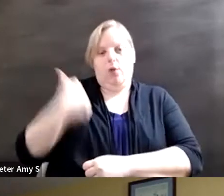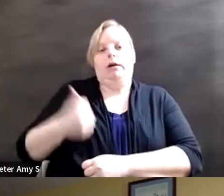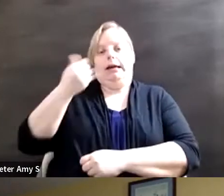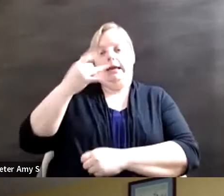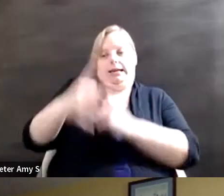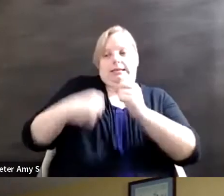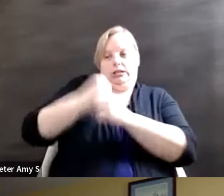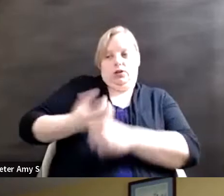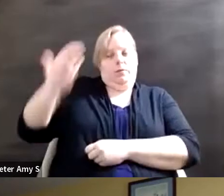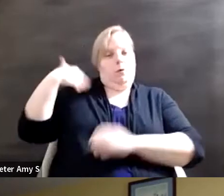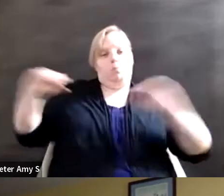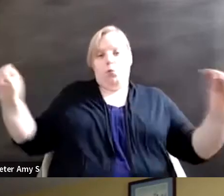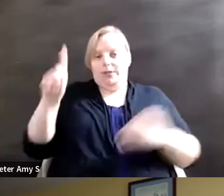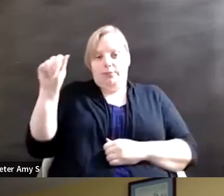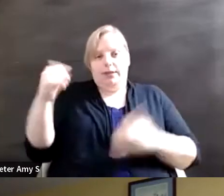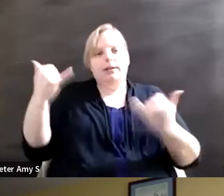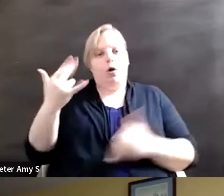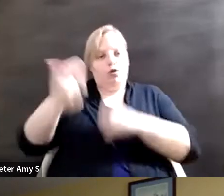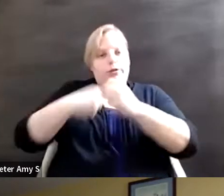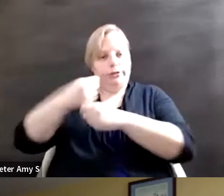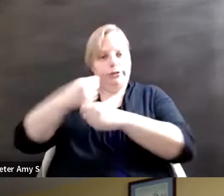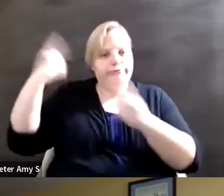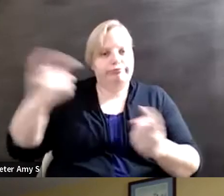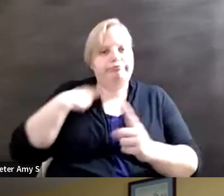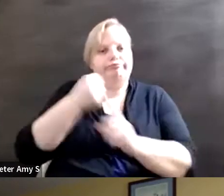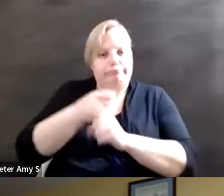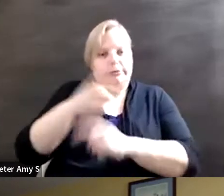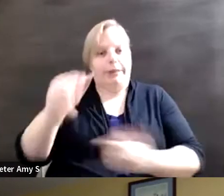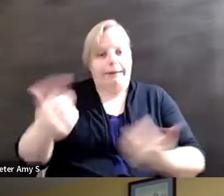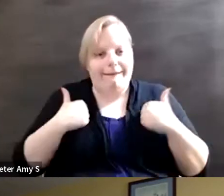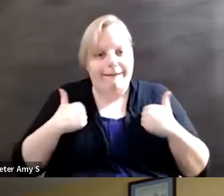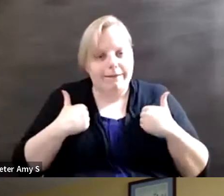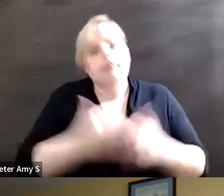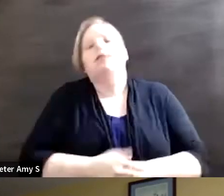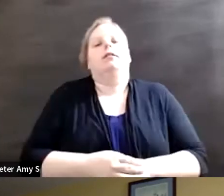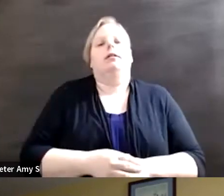of society not knowing what they don't know but at some point that can't be the excuse anymore.